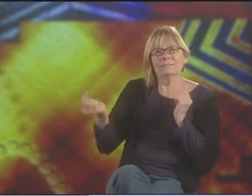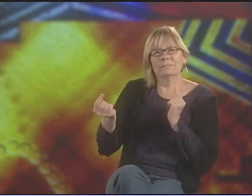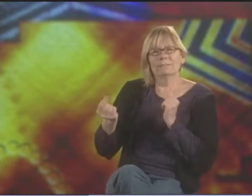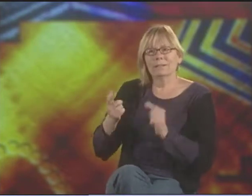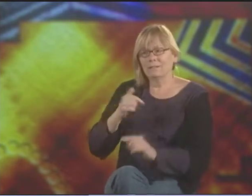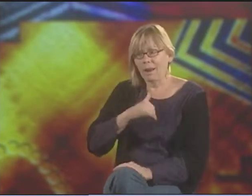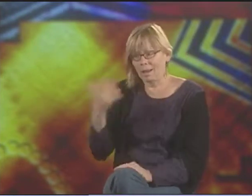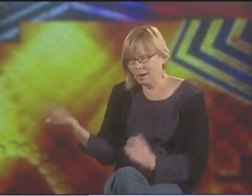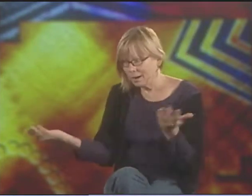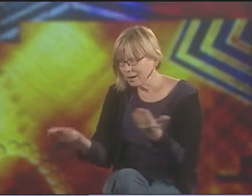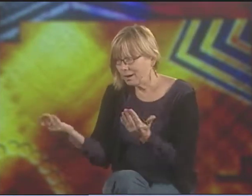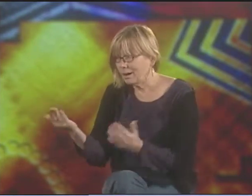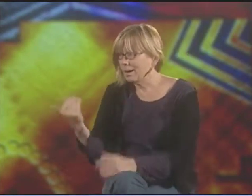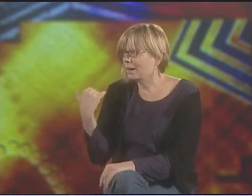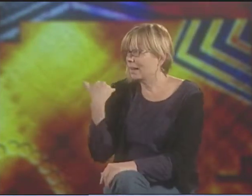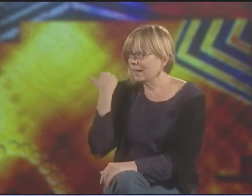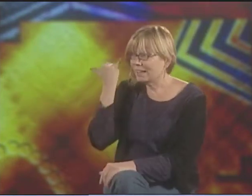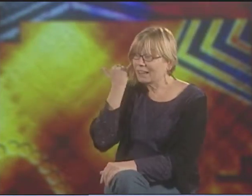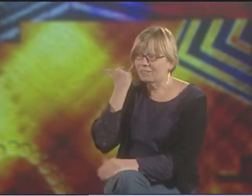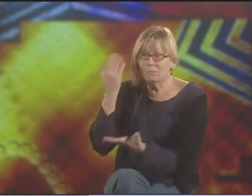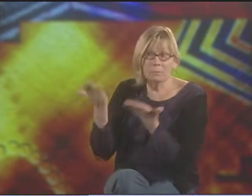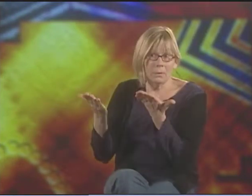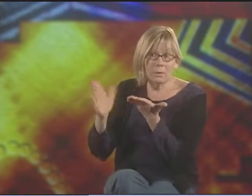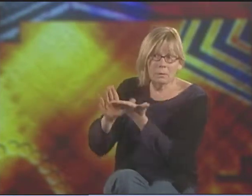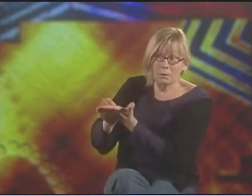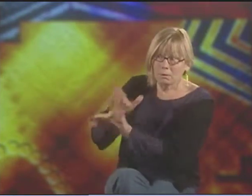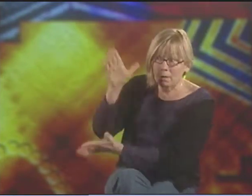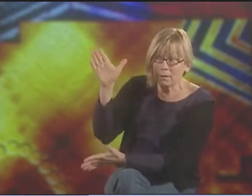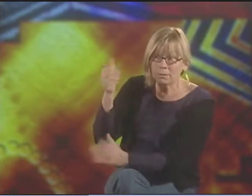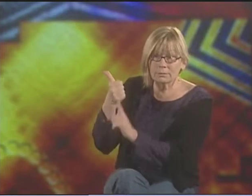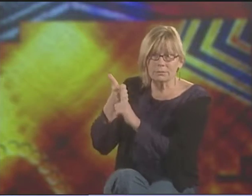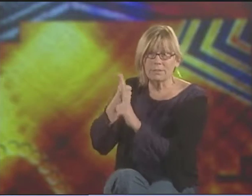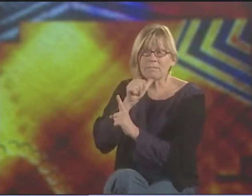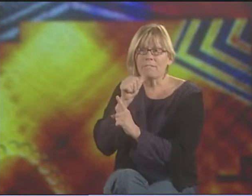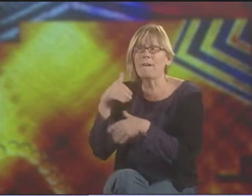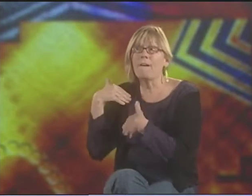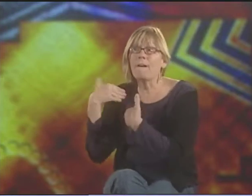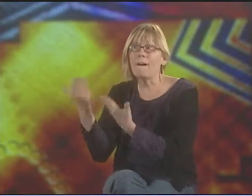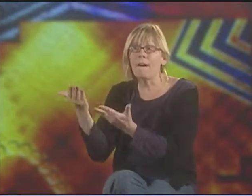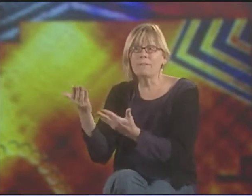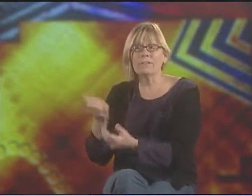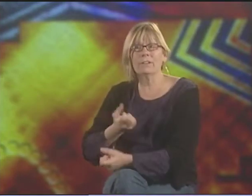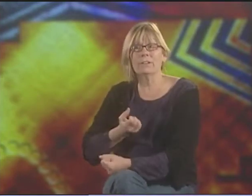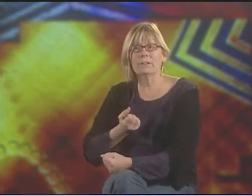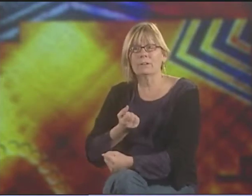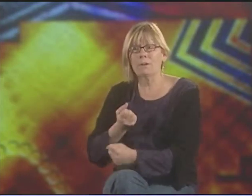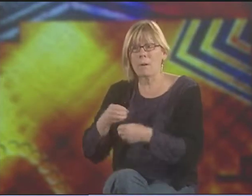SO IT'S ALMOST LIKE IT WAS THE OPPOSITE IN THE DIFFERENT PLACES. SO HERE WE HAVE THIS COLLEGE,